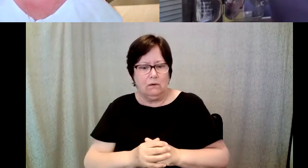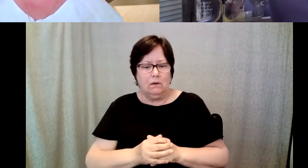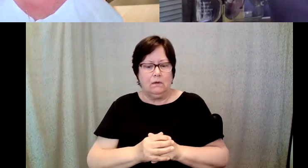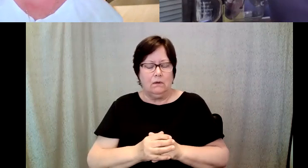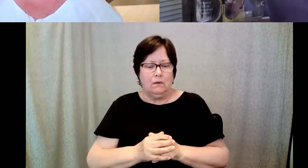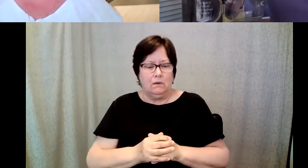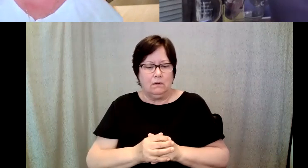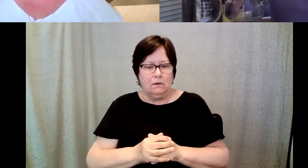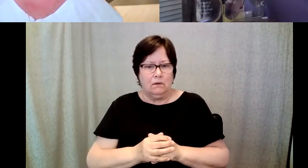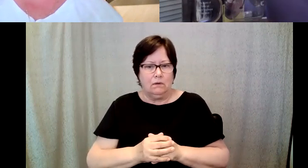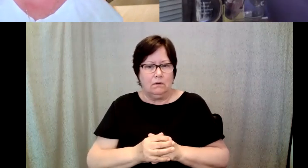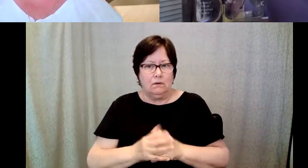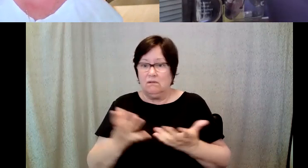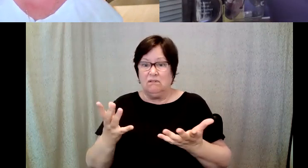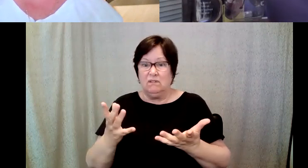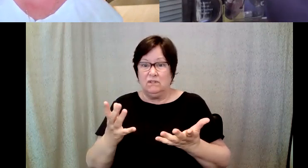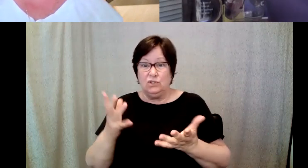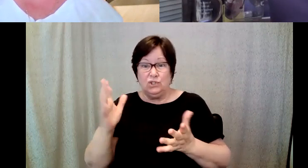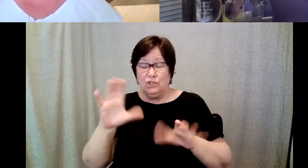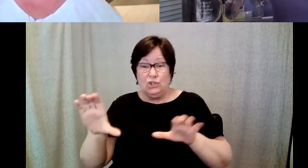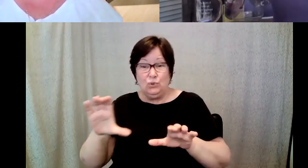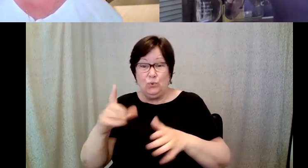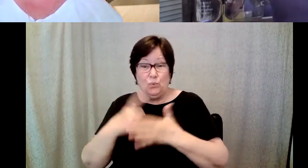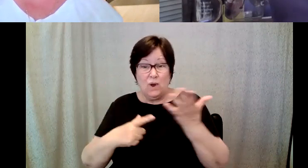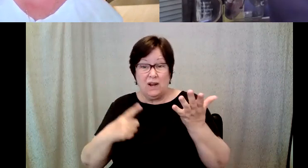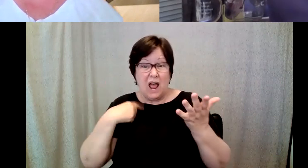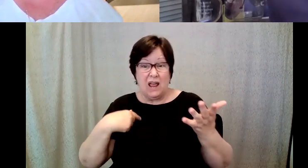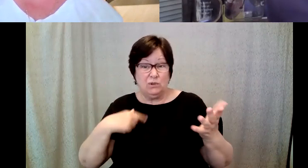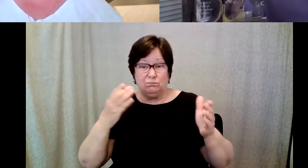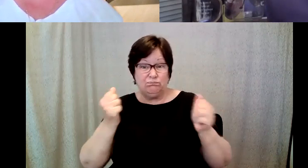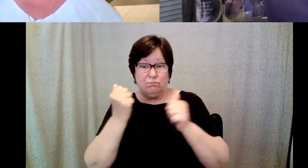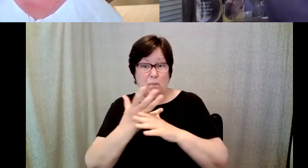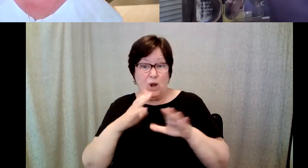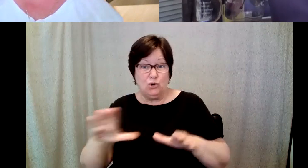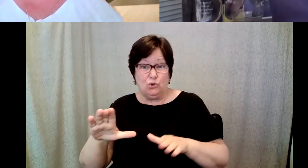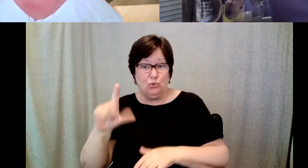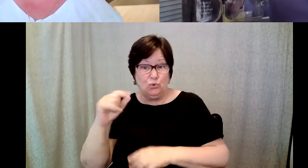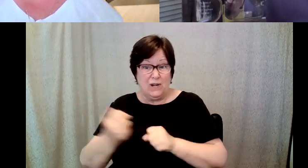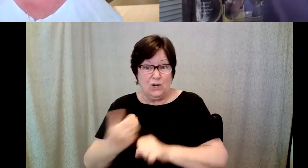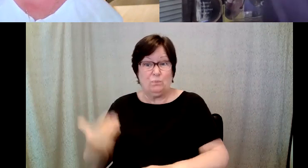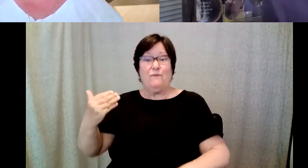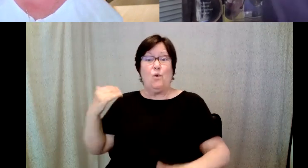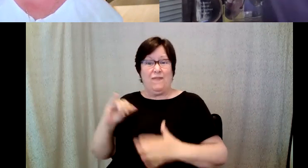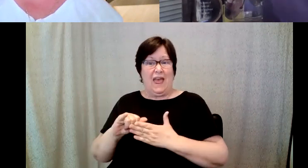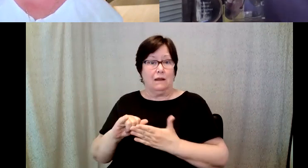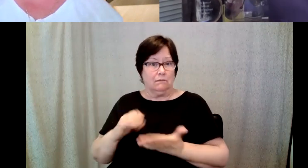D. Major Cohen: been ready to do 20 years earlier, which was to be a photographer commercially